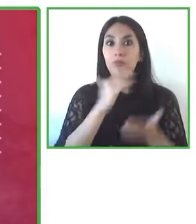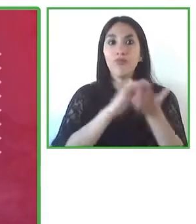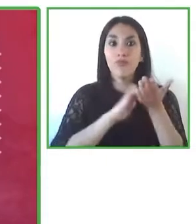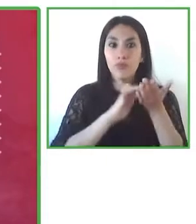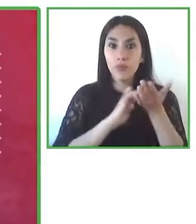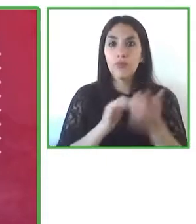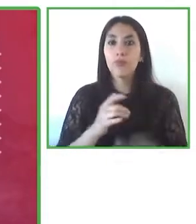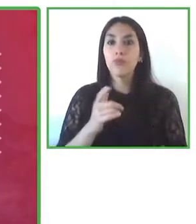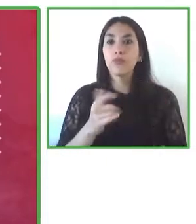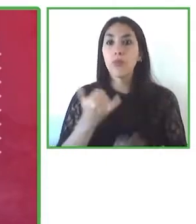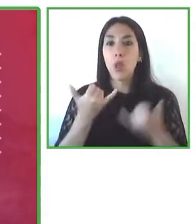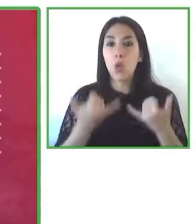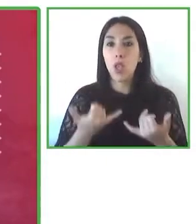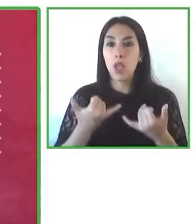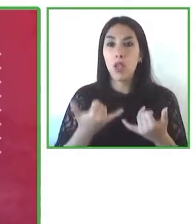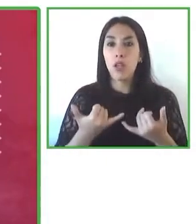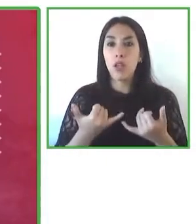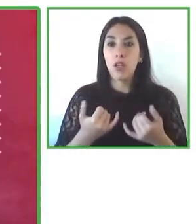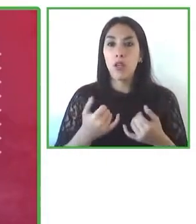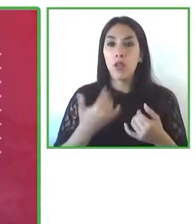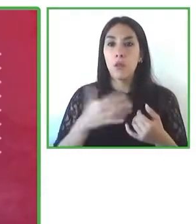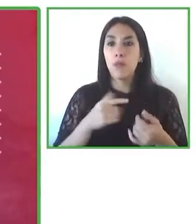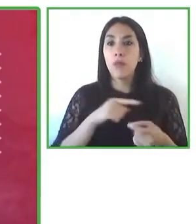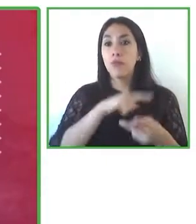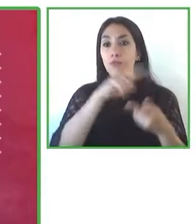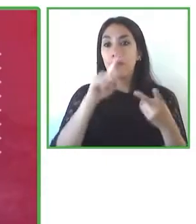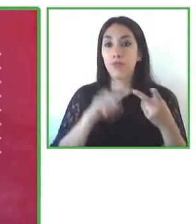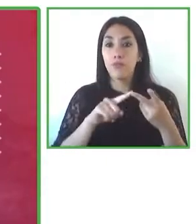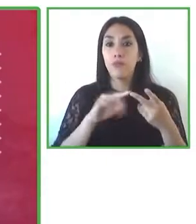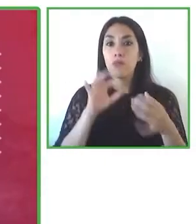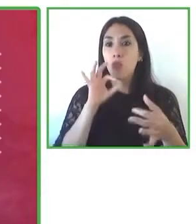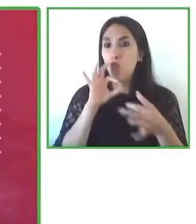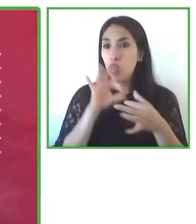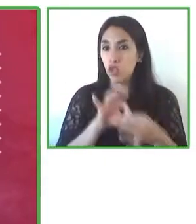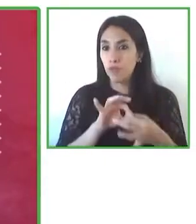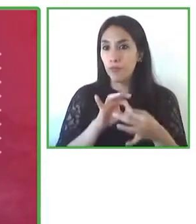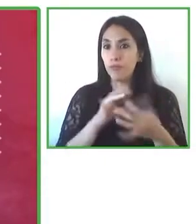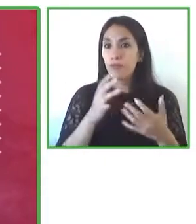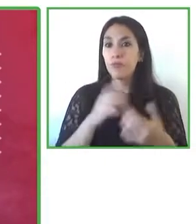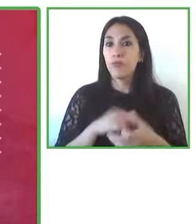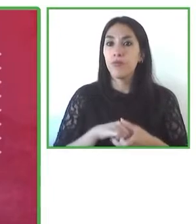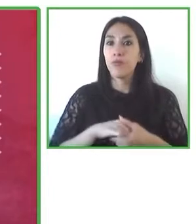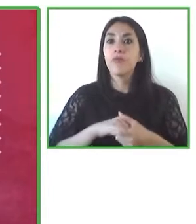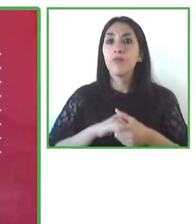the possibility of scanning books with screen readers to be able to make these books accessible